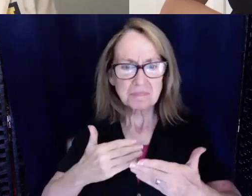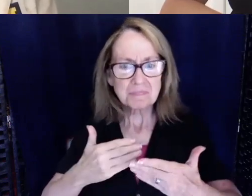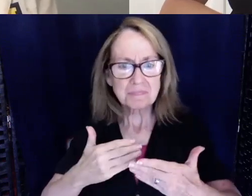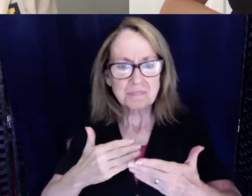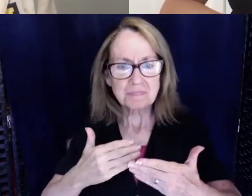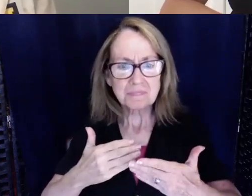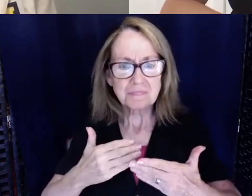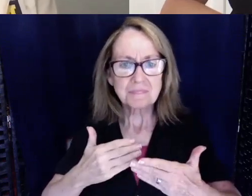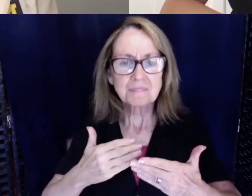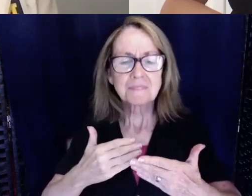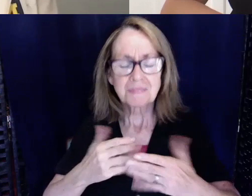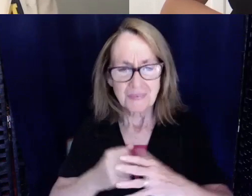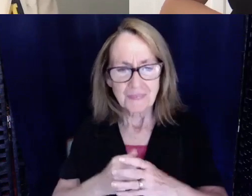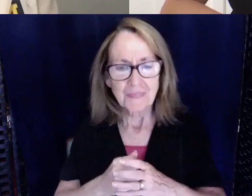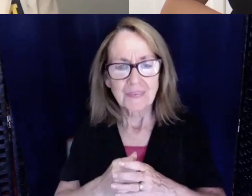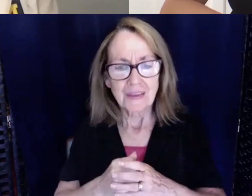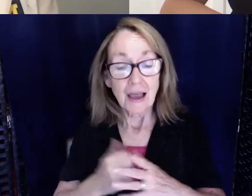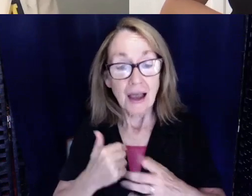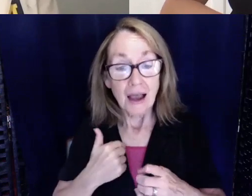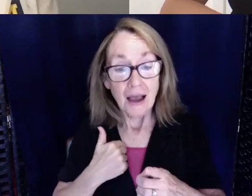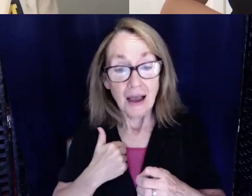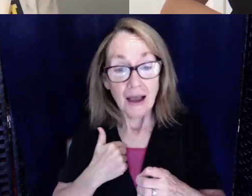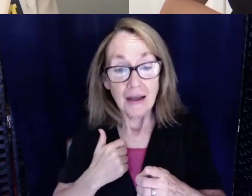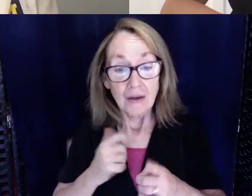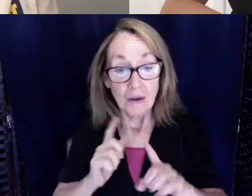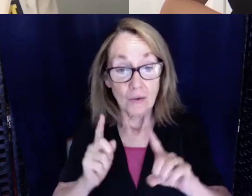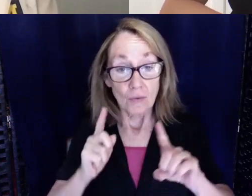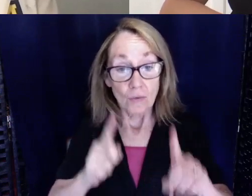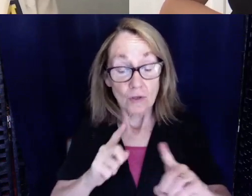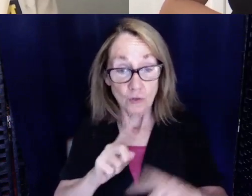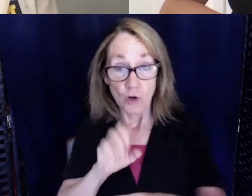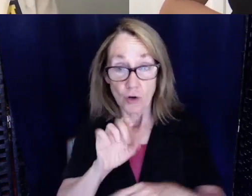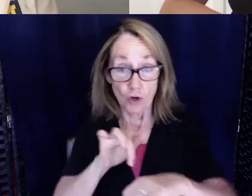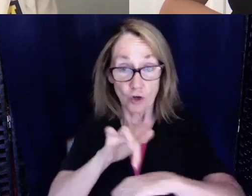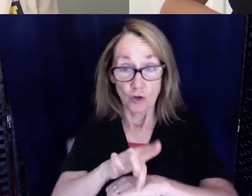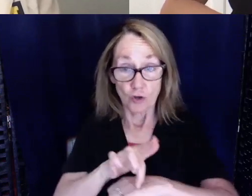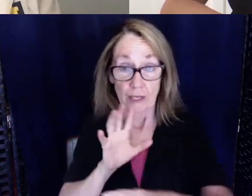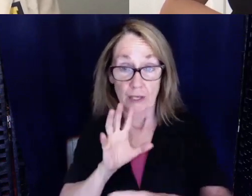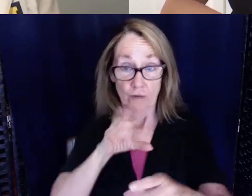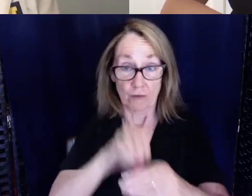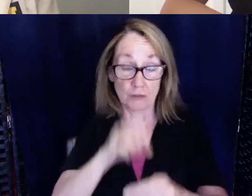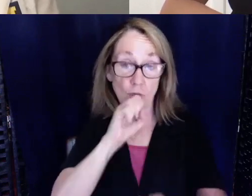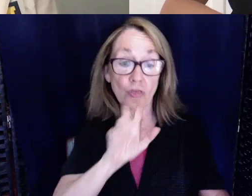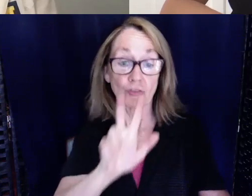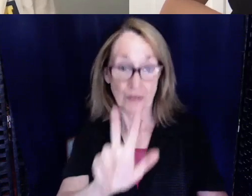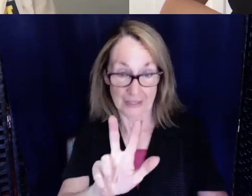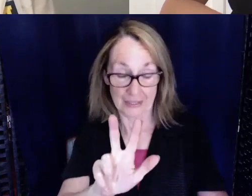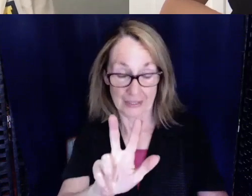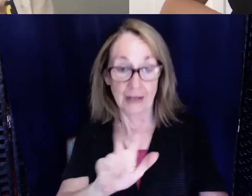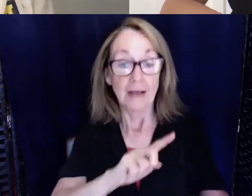school. I went to early intervention when I was three and then I went mainstream all the way